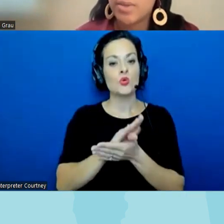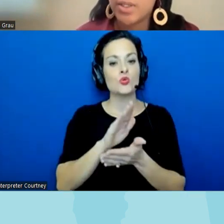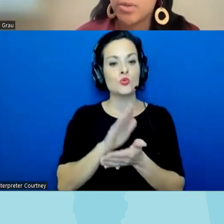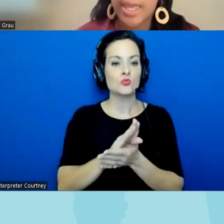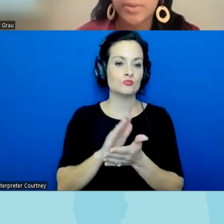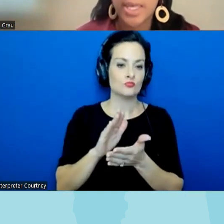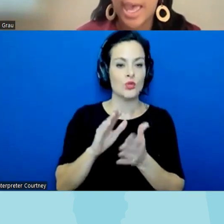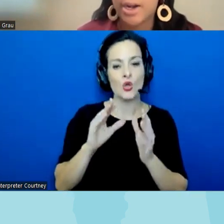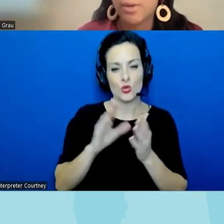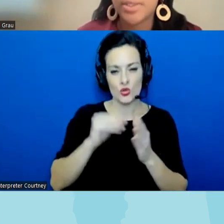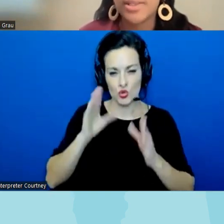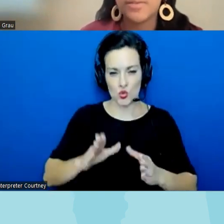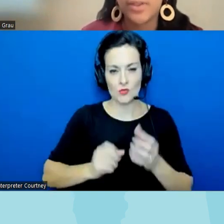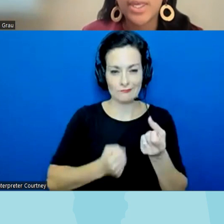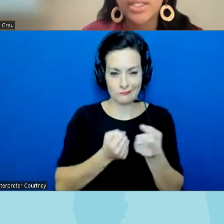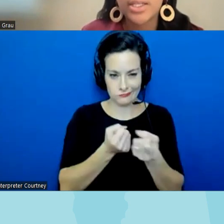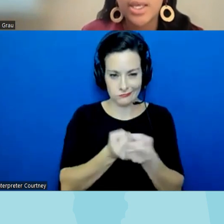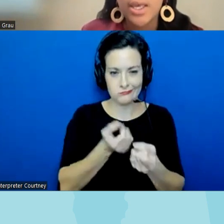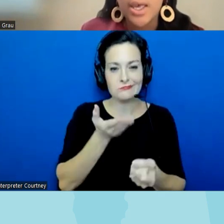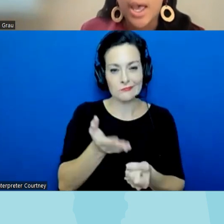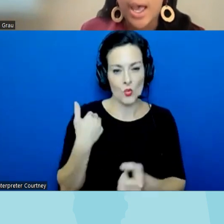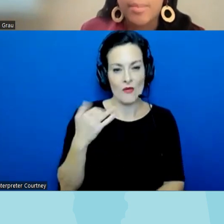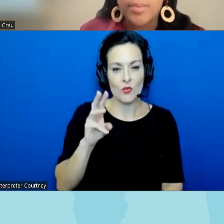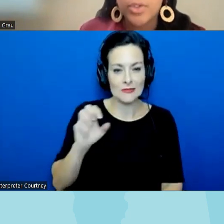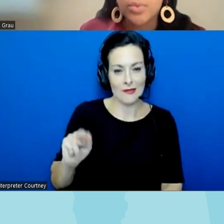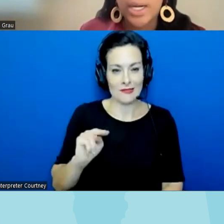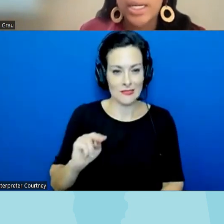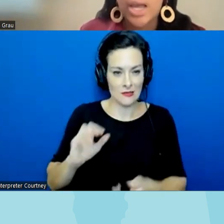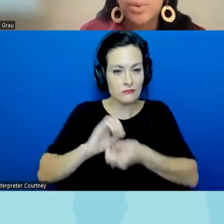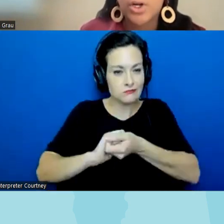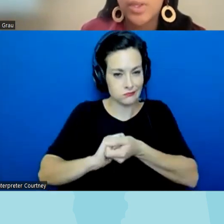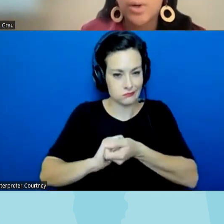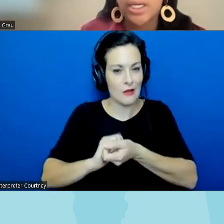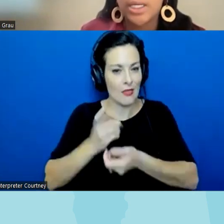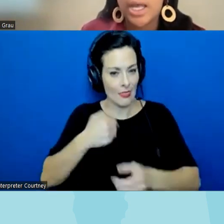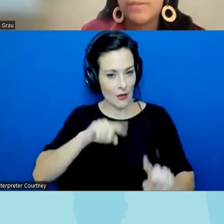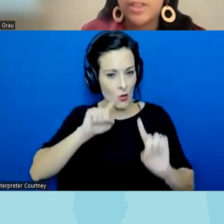we do annually at our Wisconsin affiliate um so right now we're currently working on developing